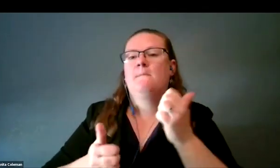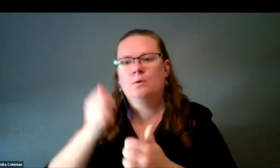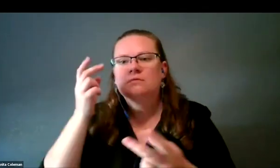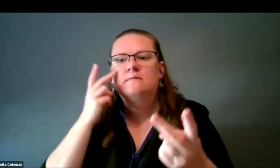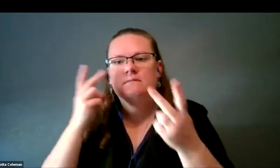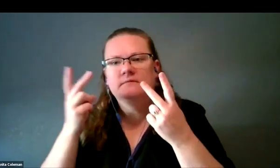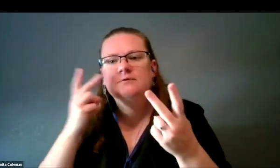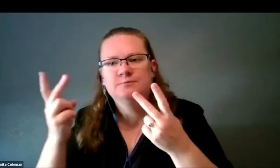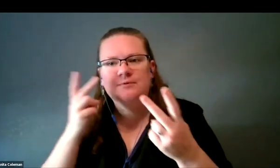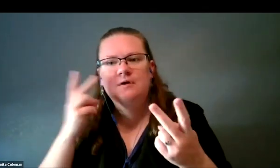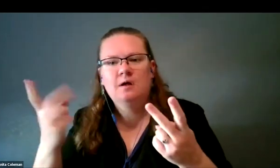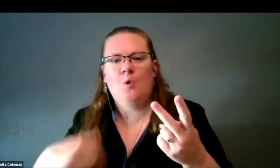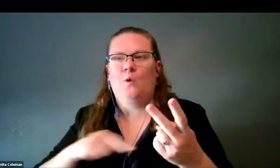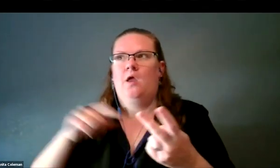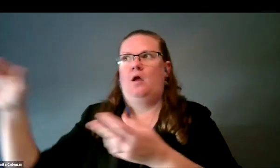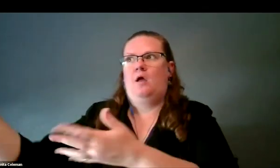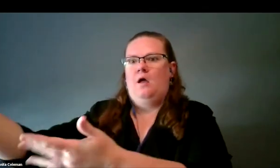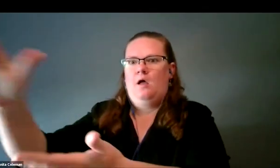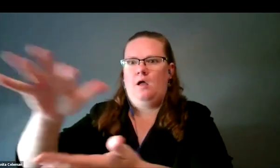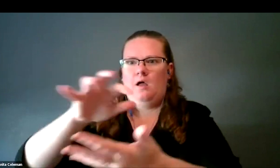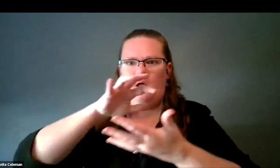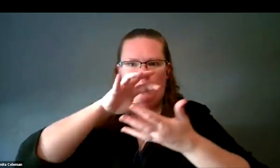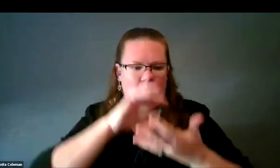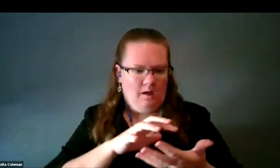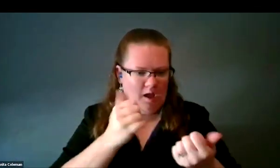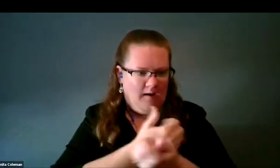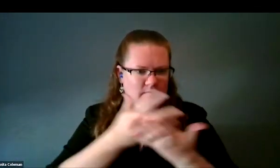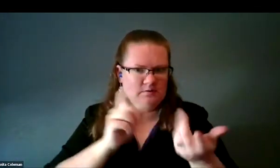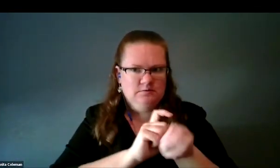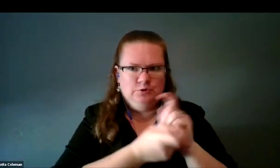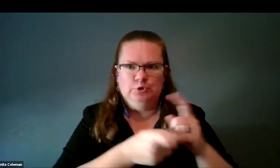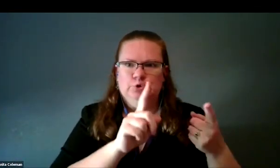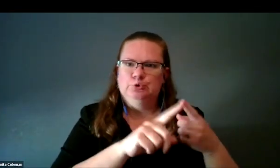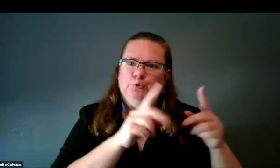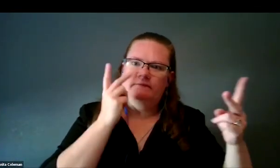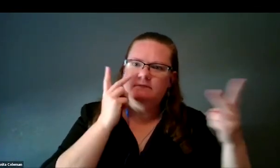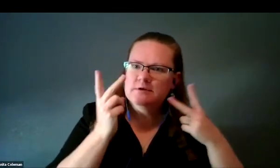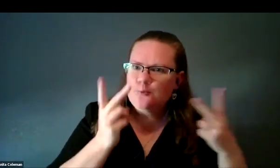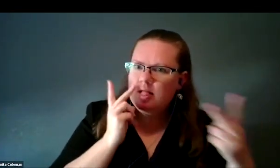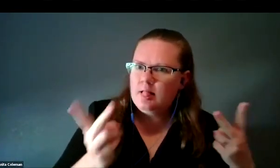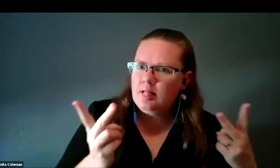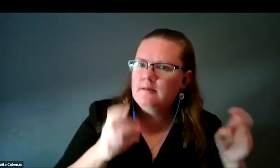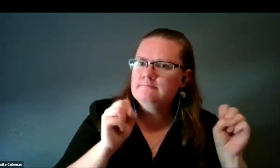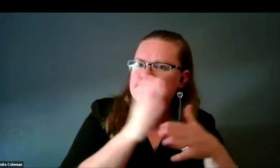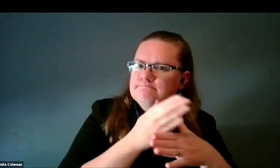We take almost every kind of data in astronomy and translate it into the visual so that we can share it